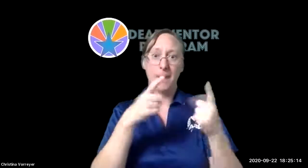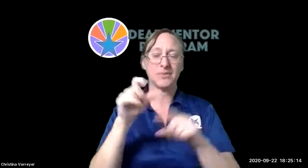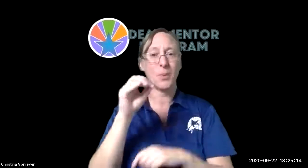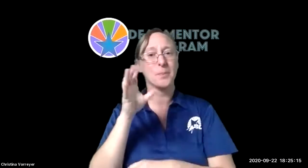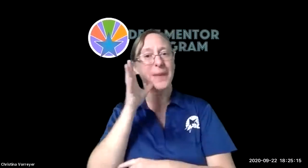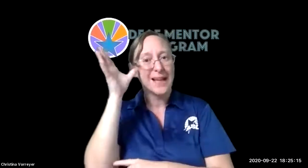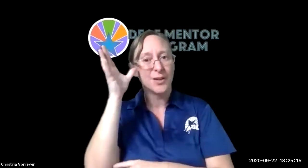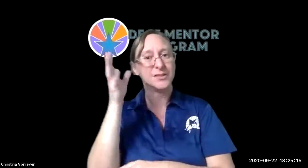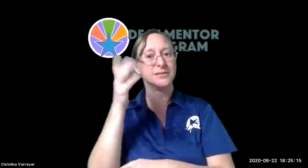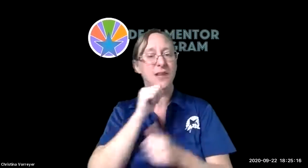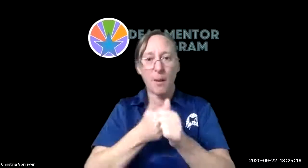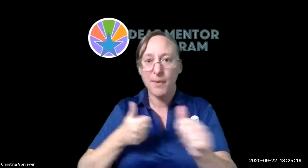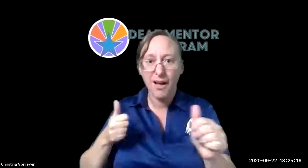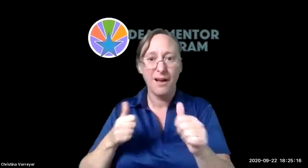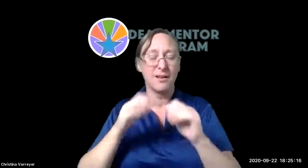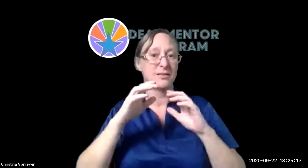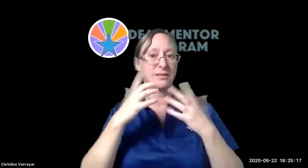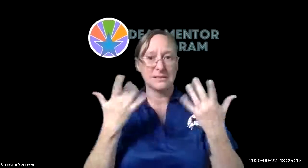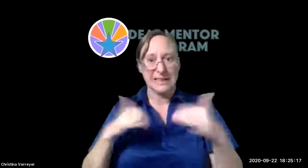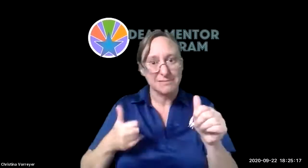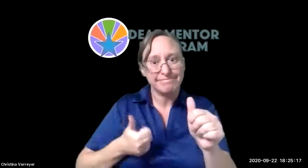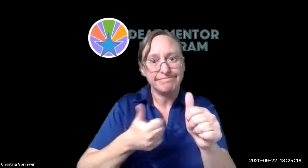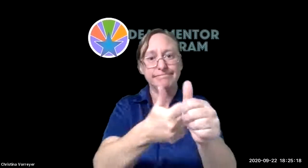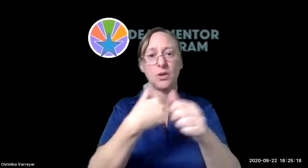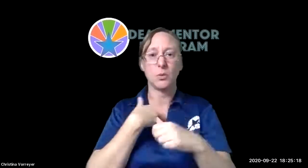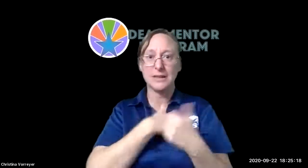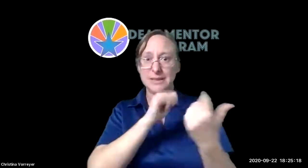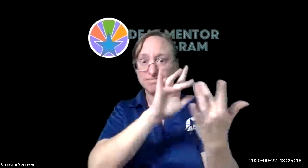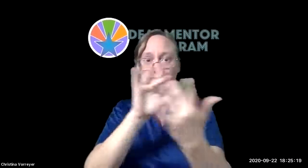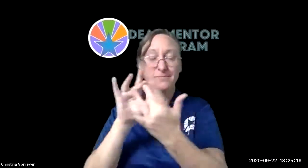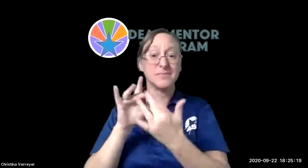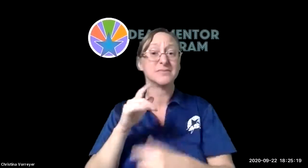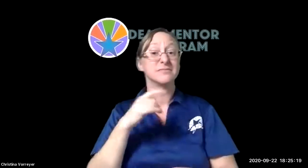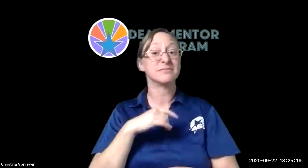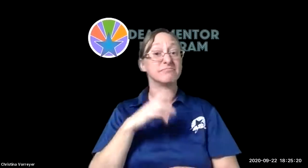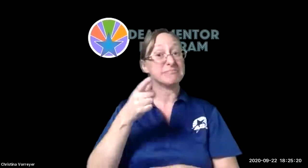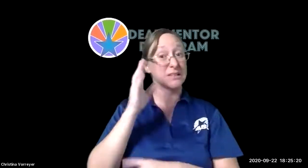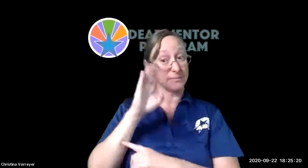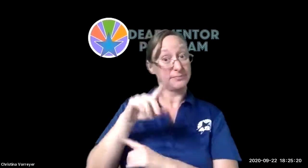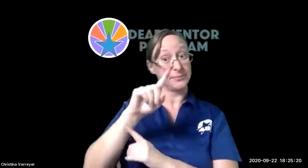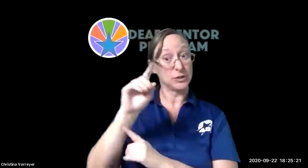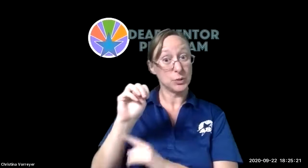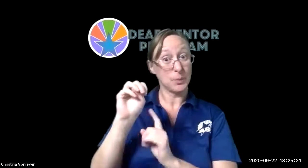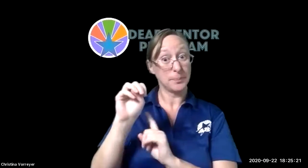but it is very exciting to have that huge step so our parents don't get behind that they can keep up with their